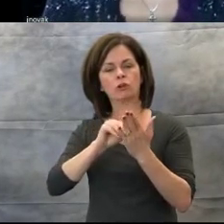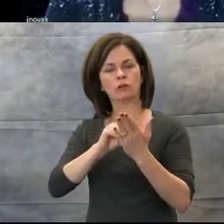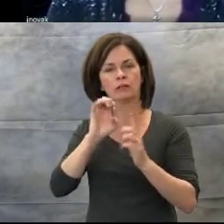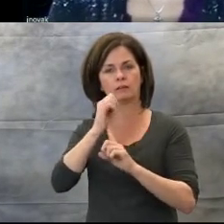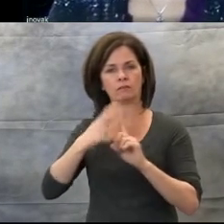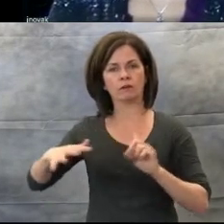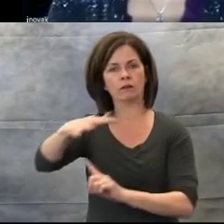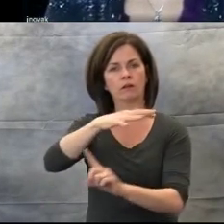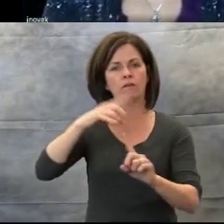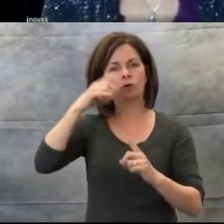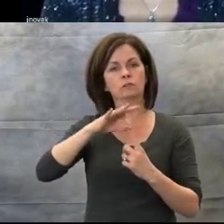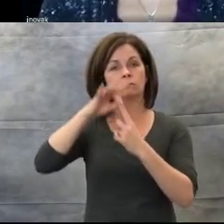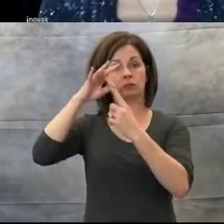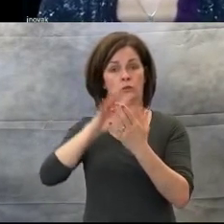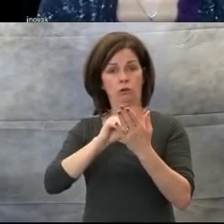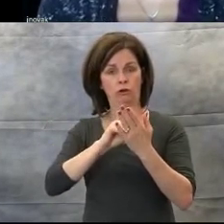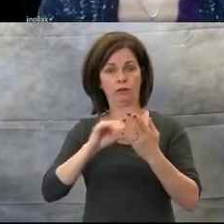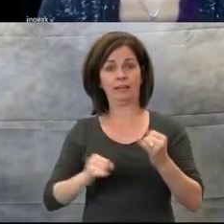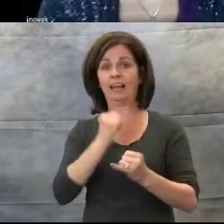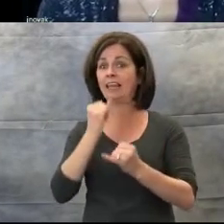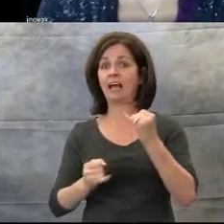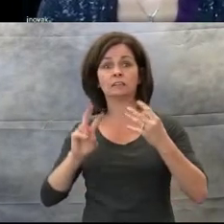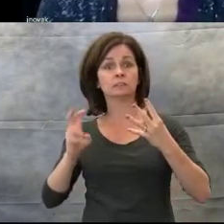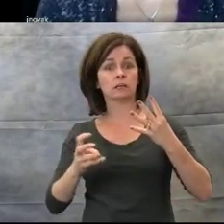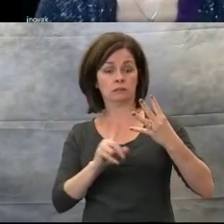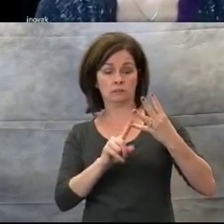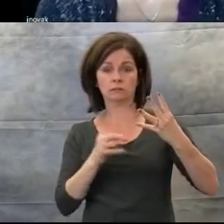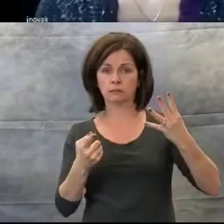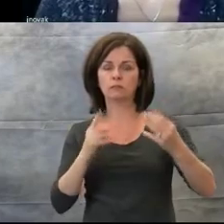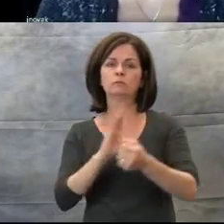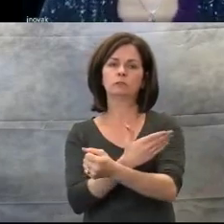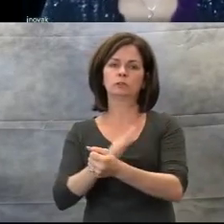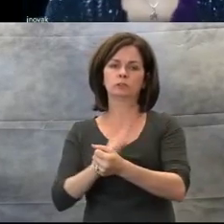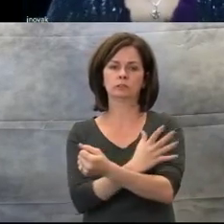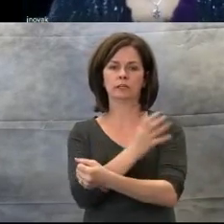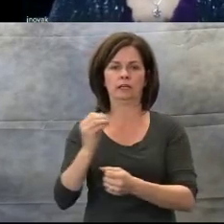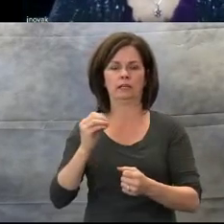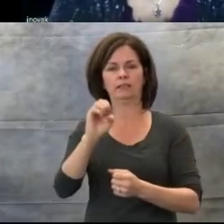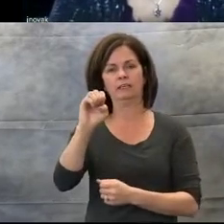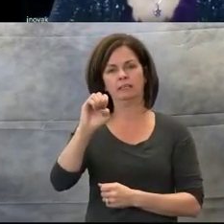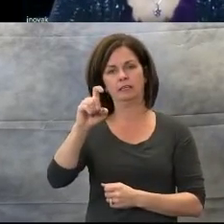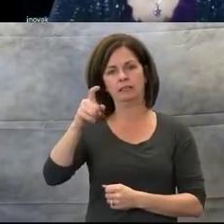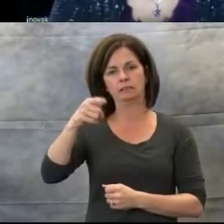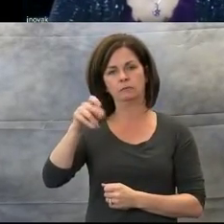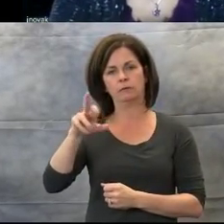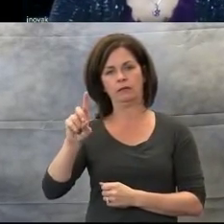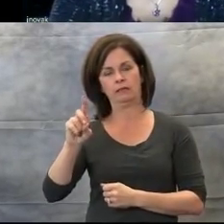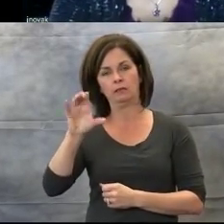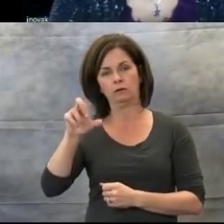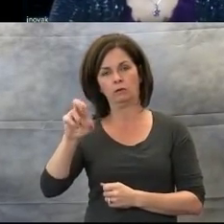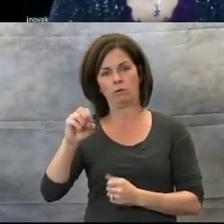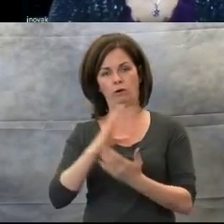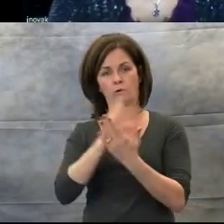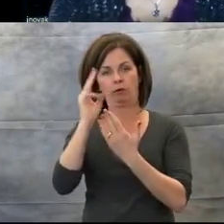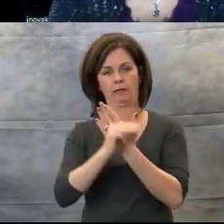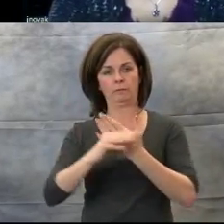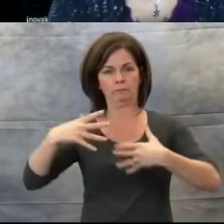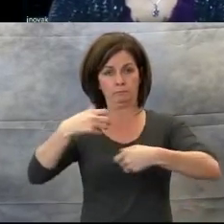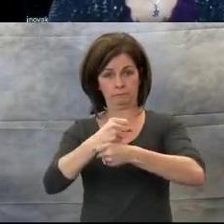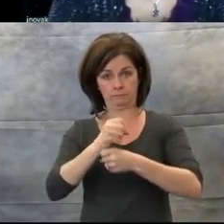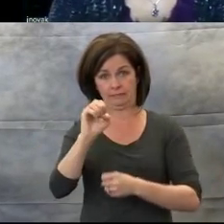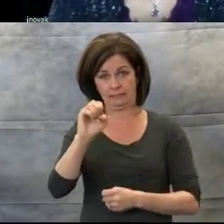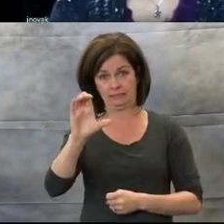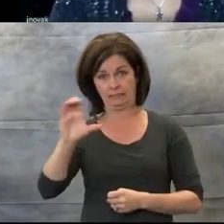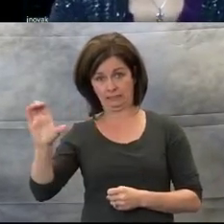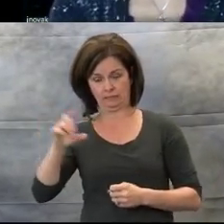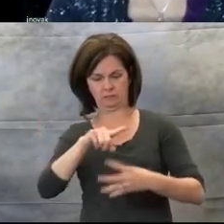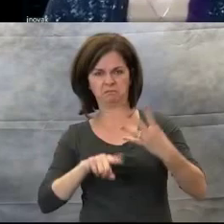Finally, Music and Expanded Core Curriculum.